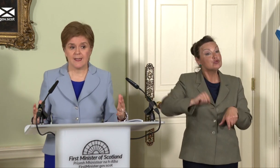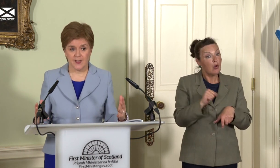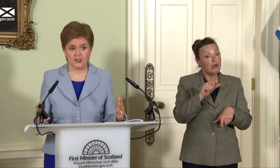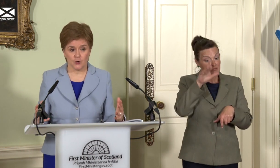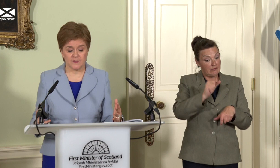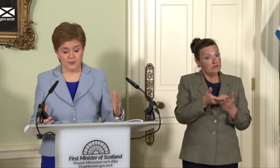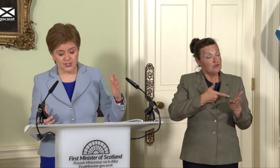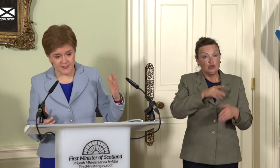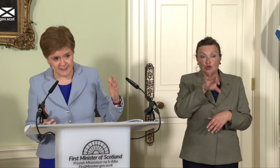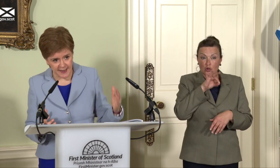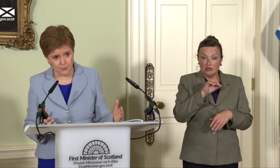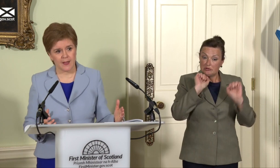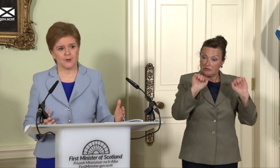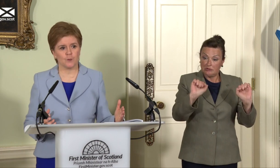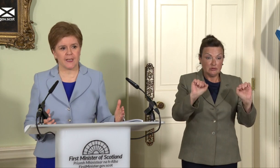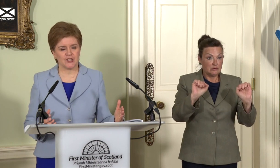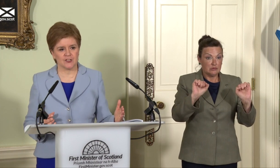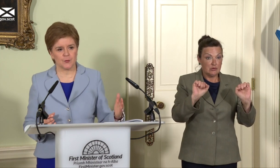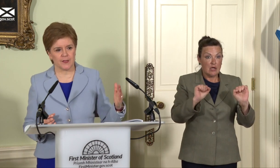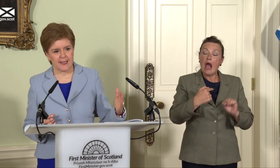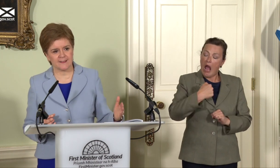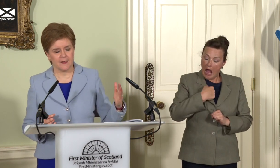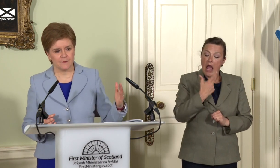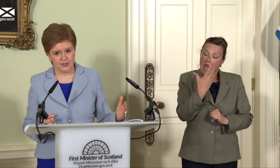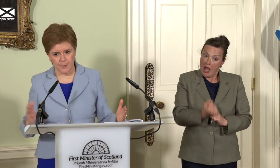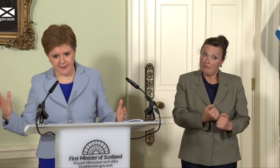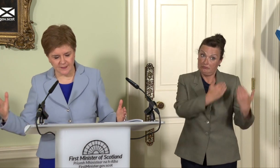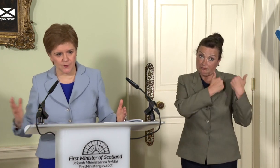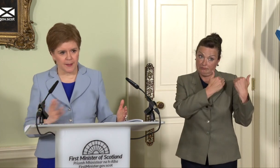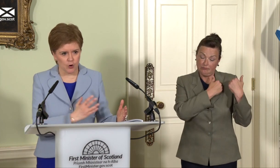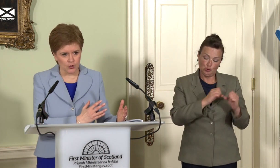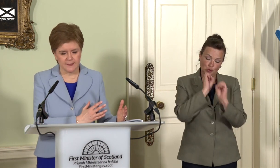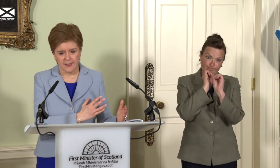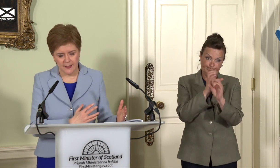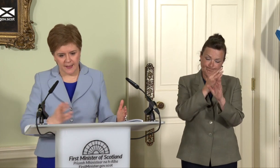that choice. But just as I will have an obligation to put the case for independence with my colleagues,